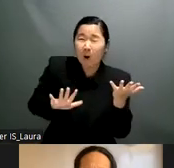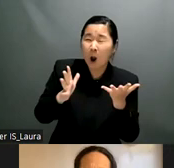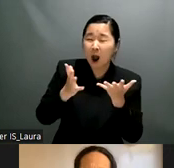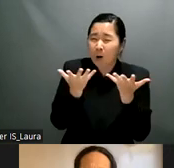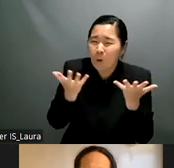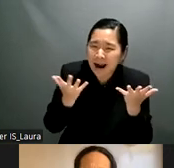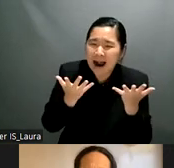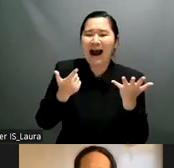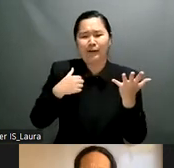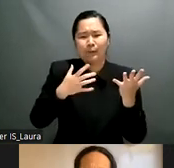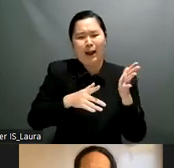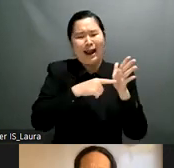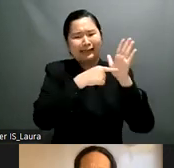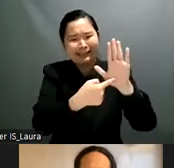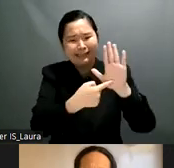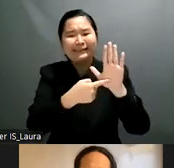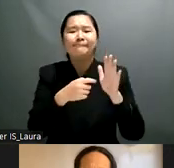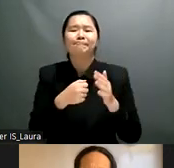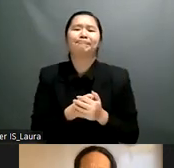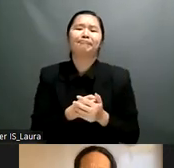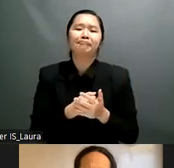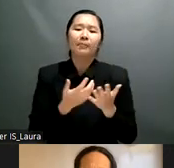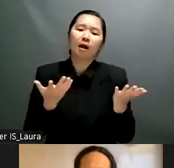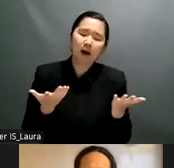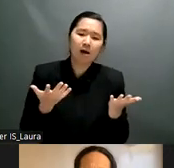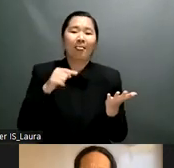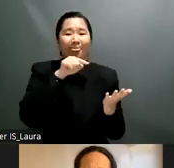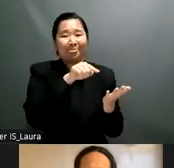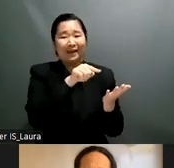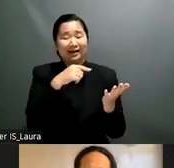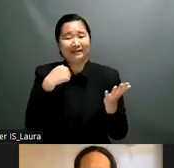which we have a great dab too so i think uh that